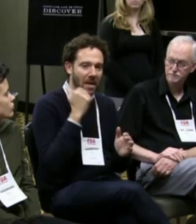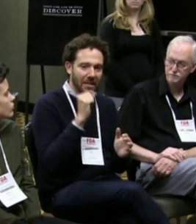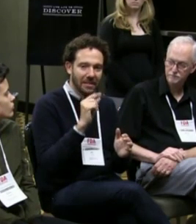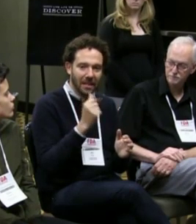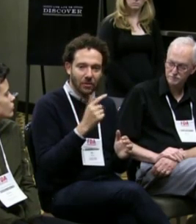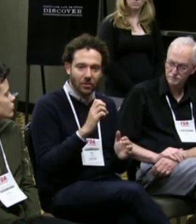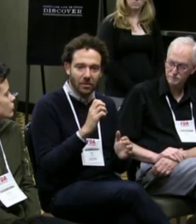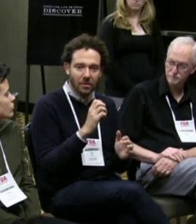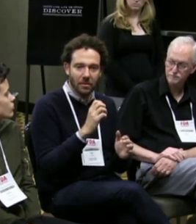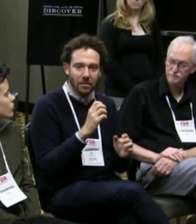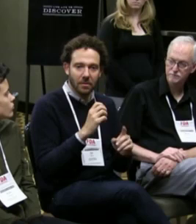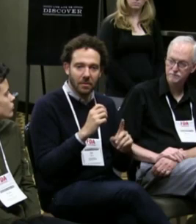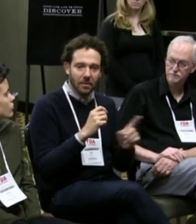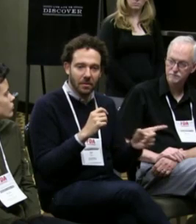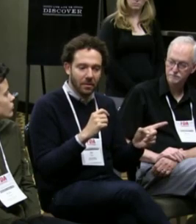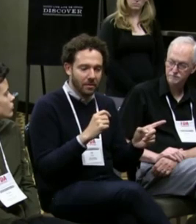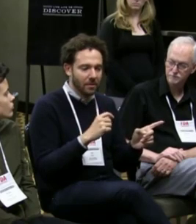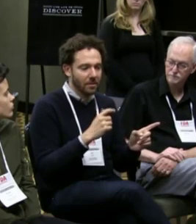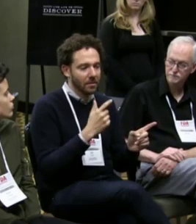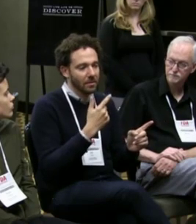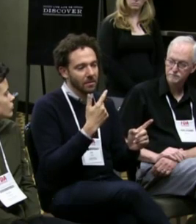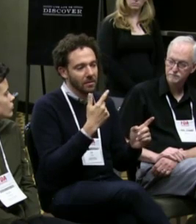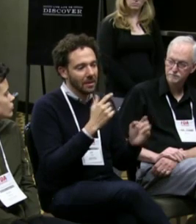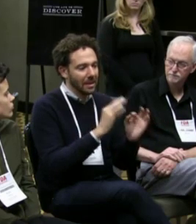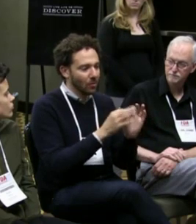We also had to work with interpreters backstage,